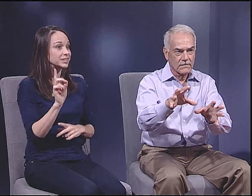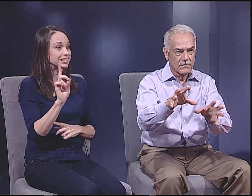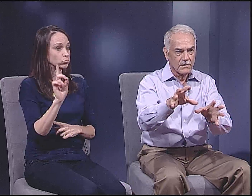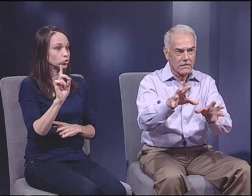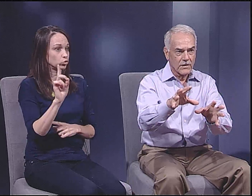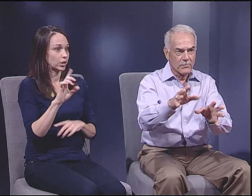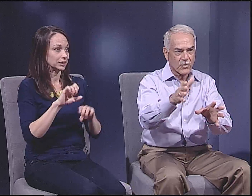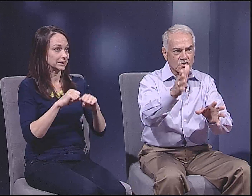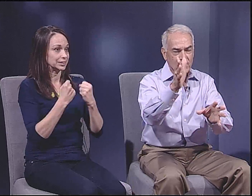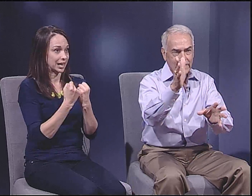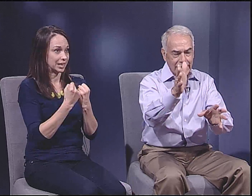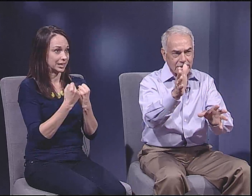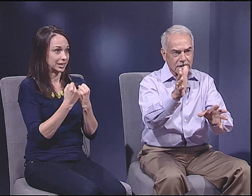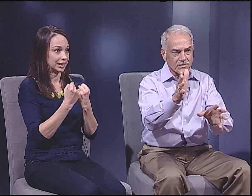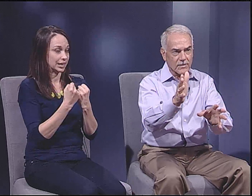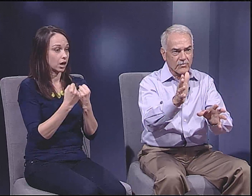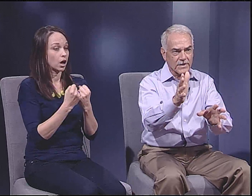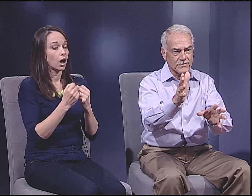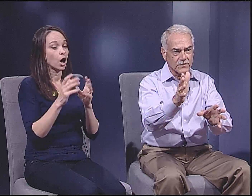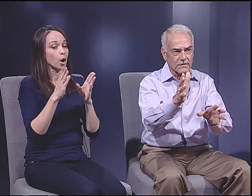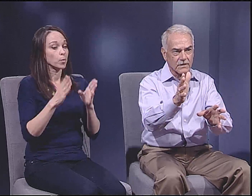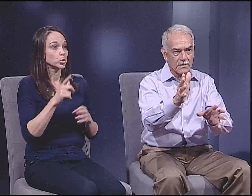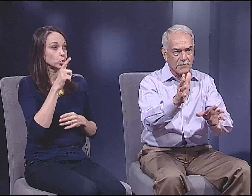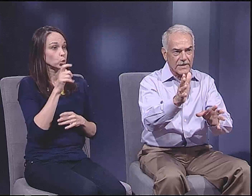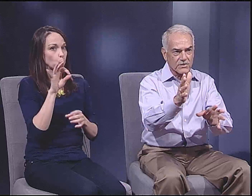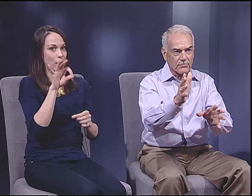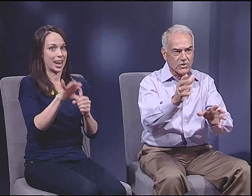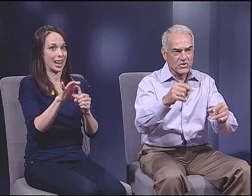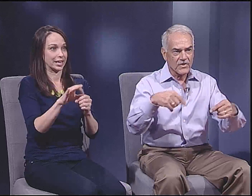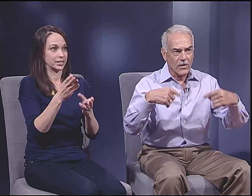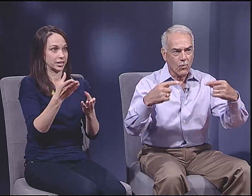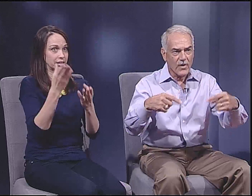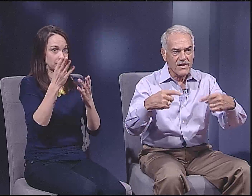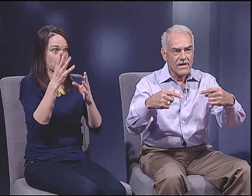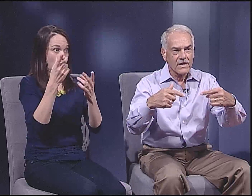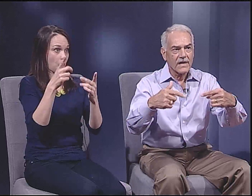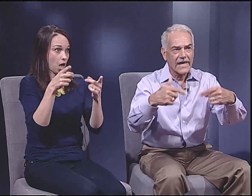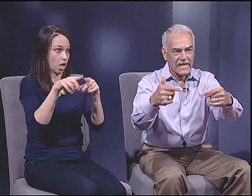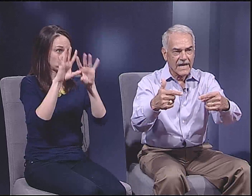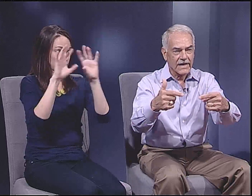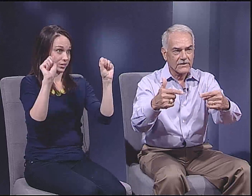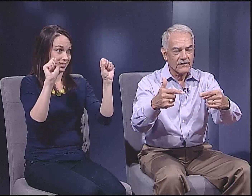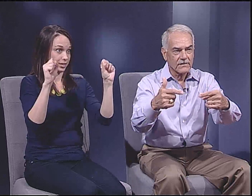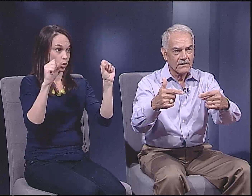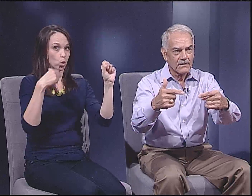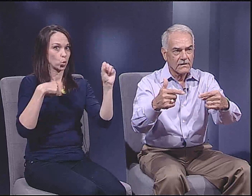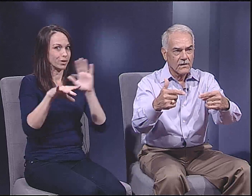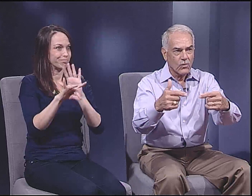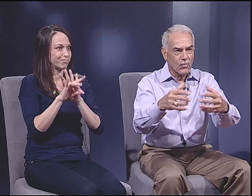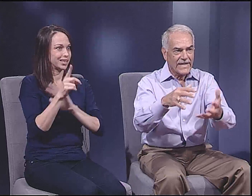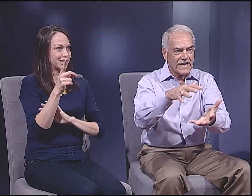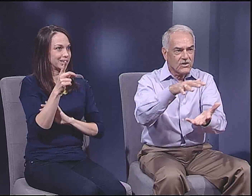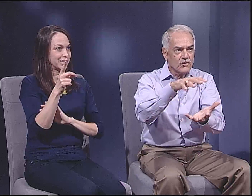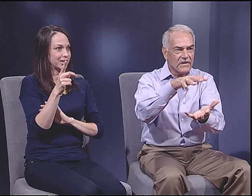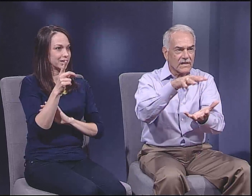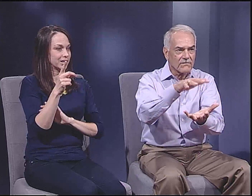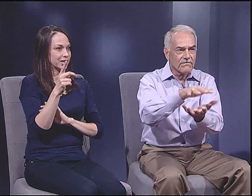We're in a democratic society. The person elected is our president, is a person that we elect.